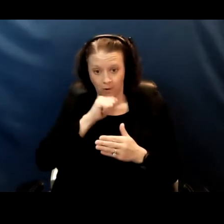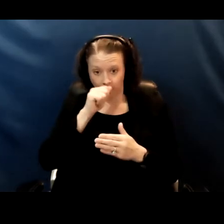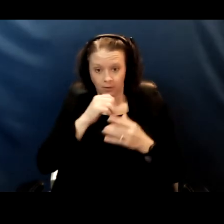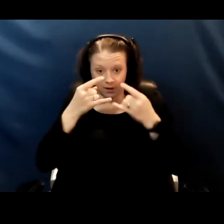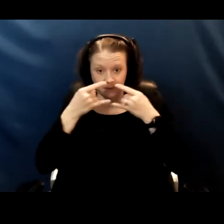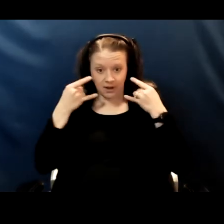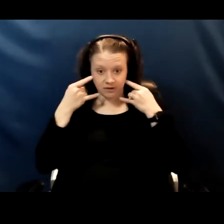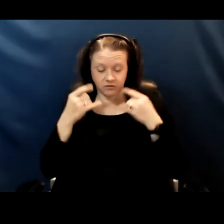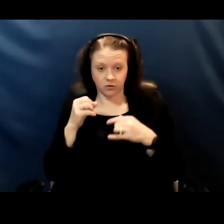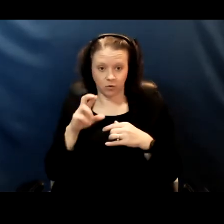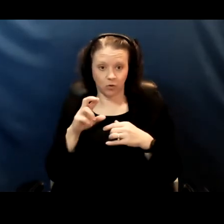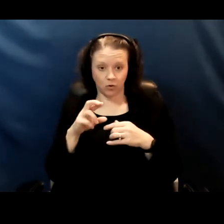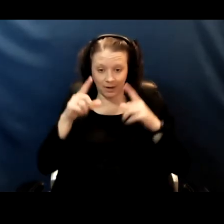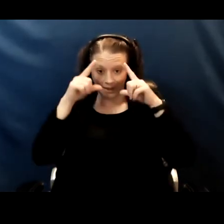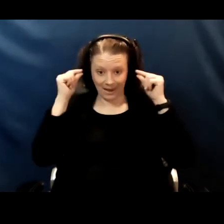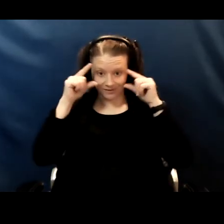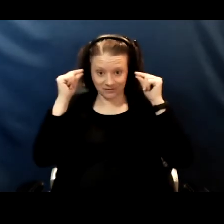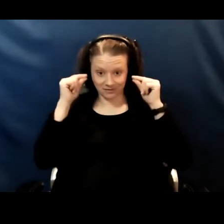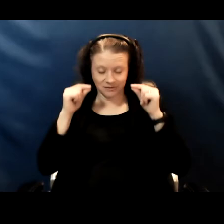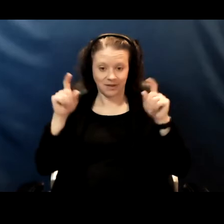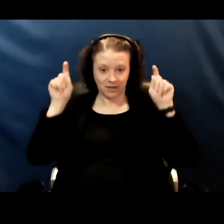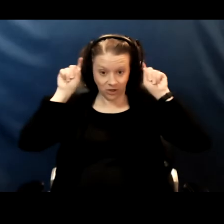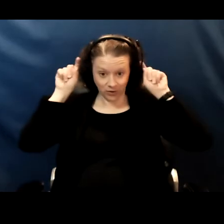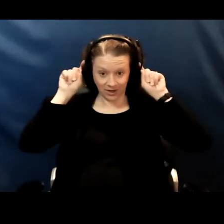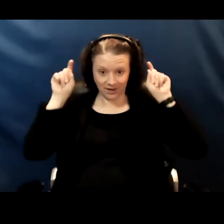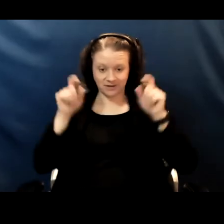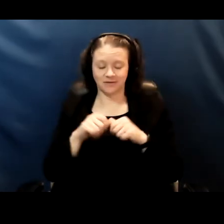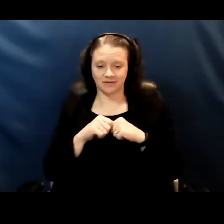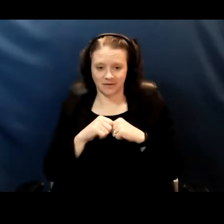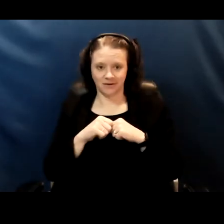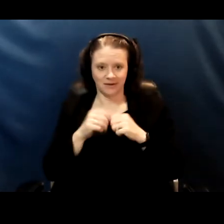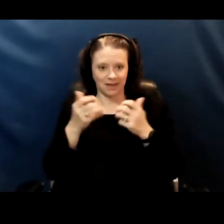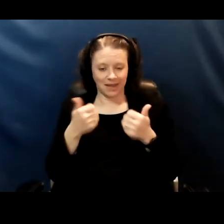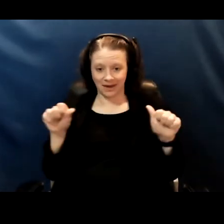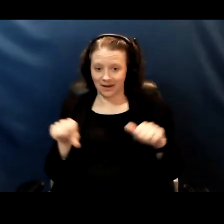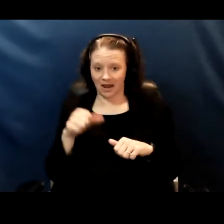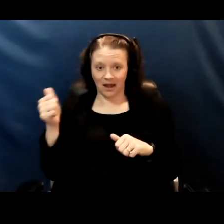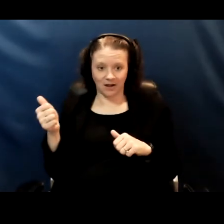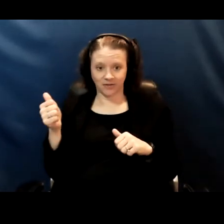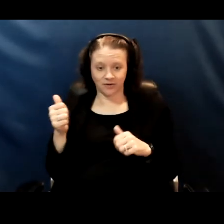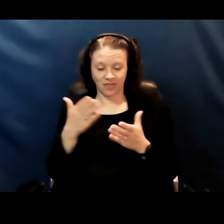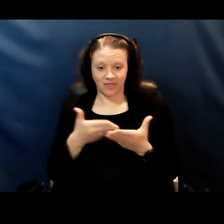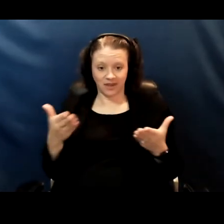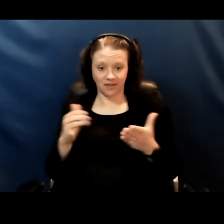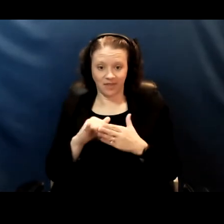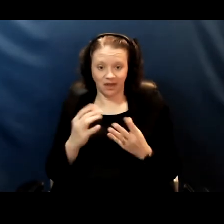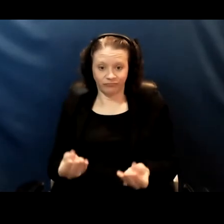or hear glasses, hearing AIDS, any other thing that goes on the face